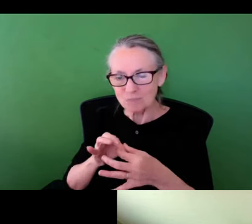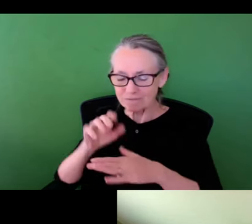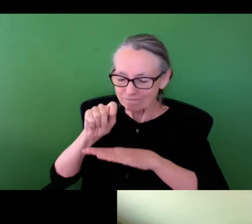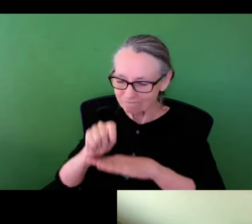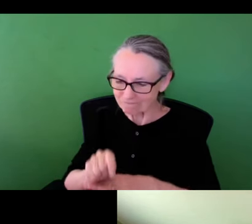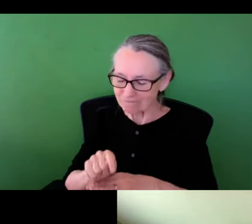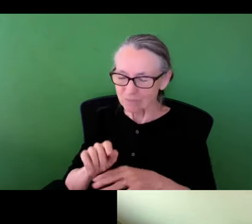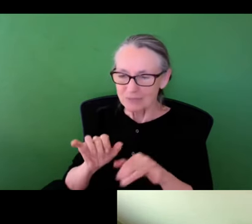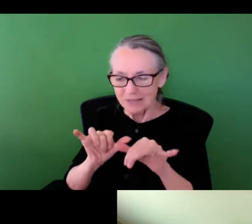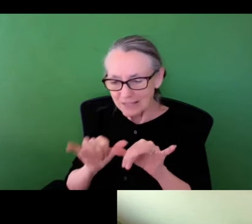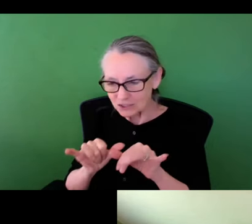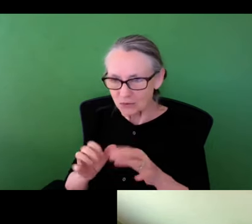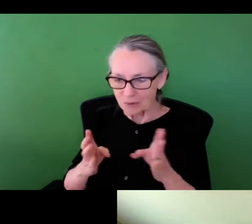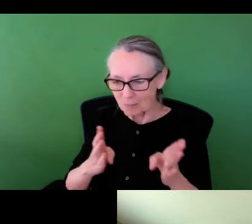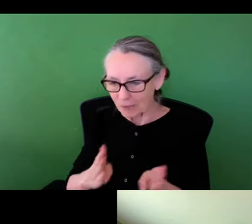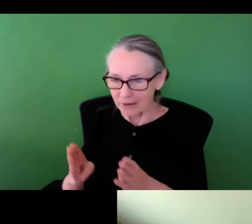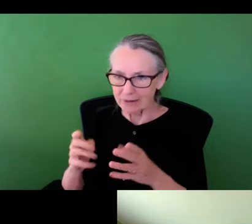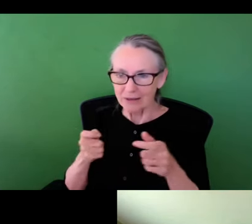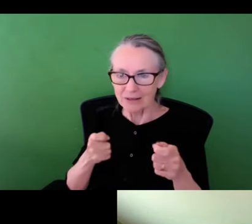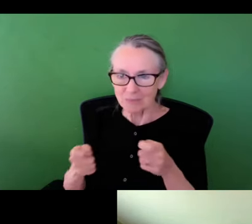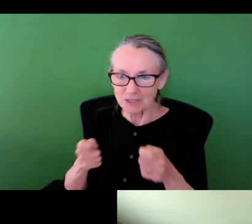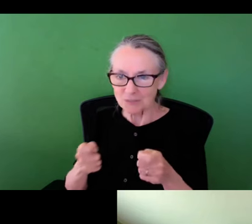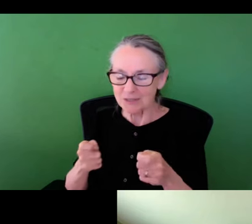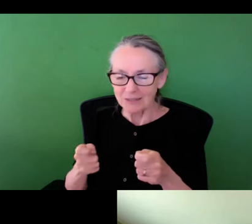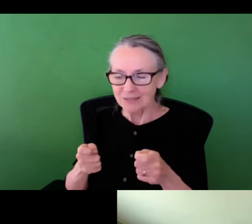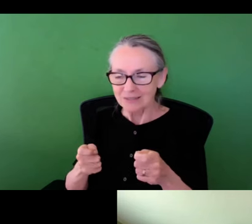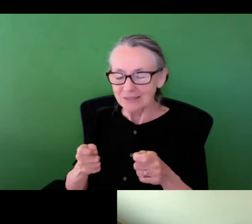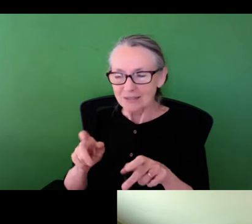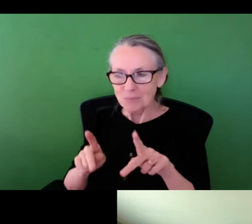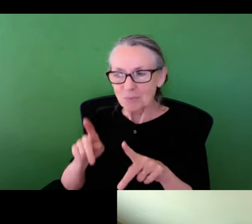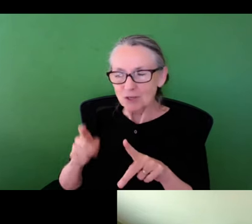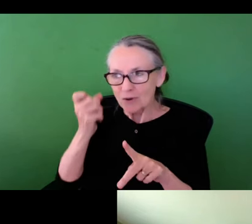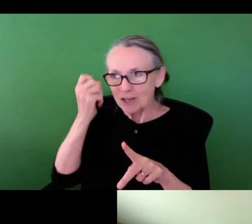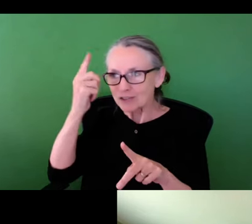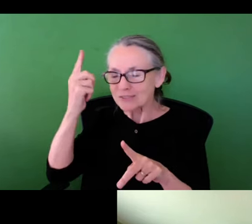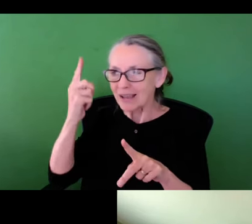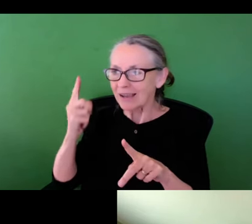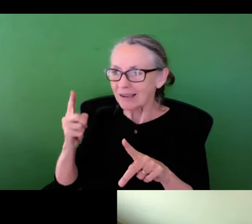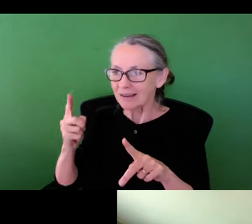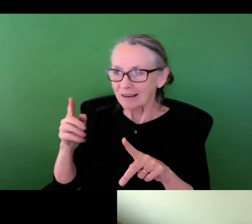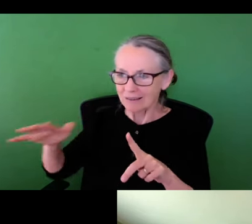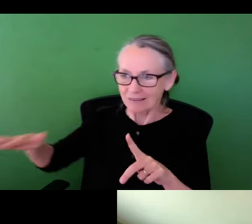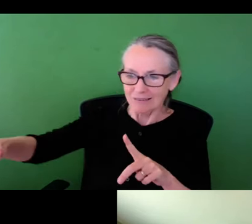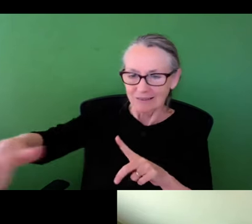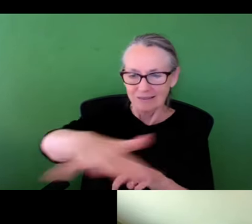to think outside of the box in terms of traditional infrastructure engineering and planning management in terms of again